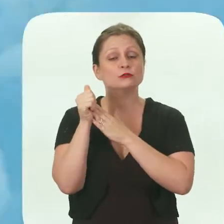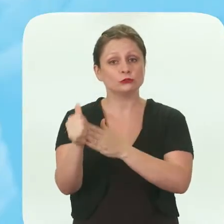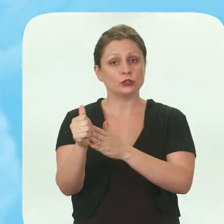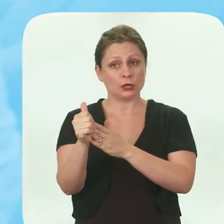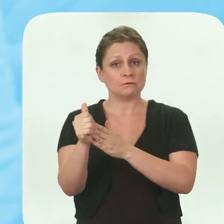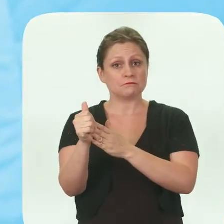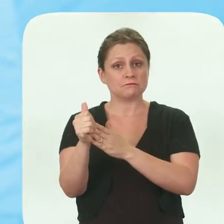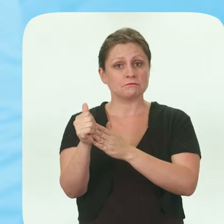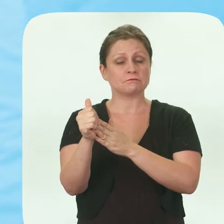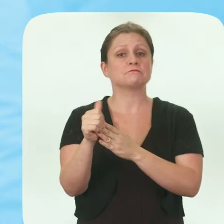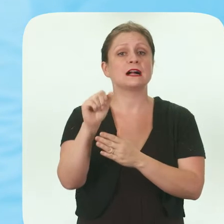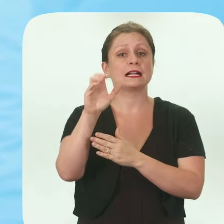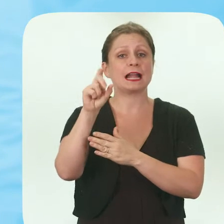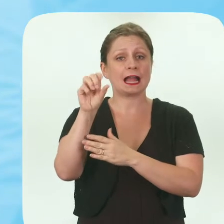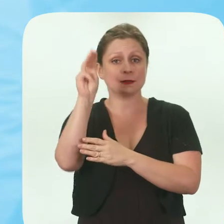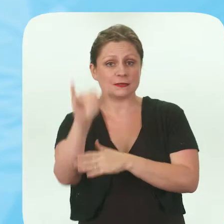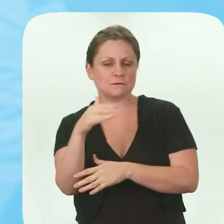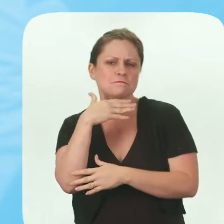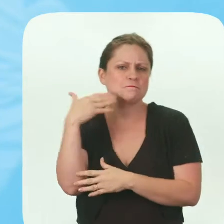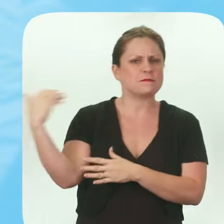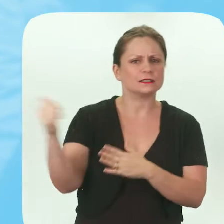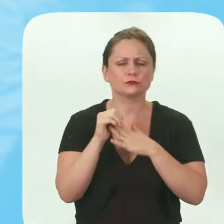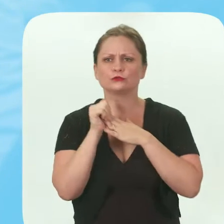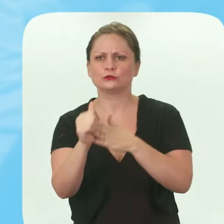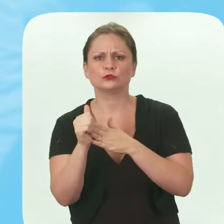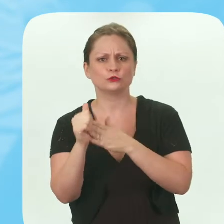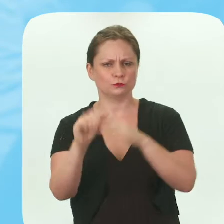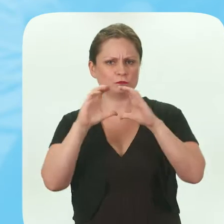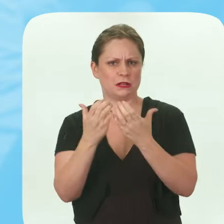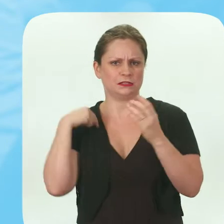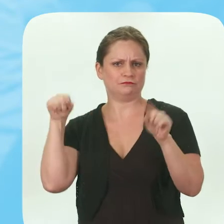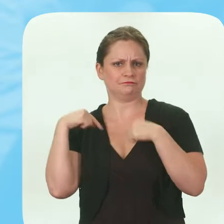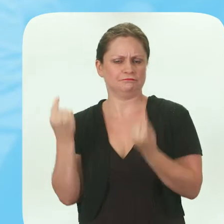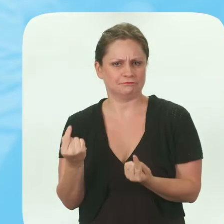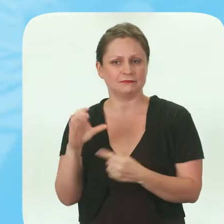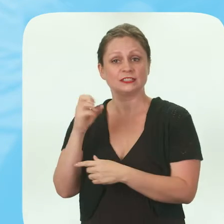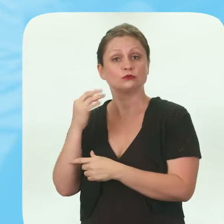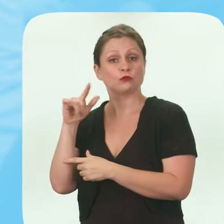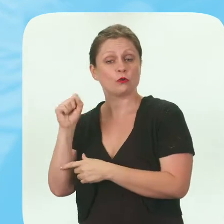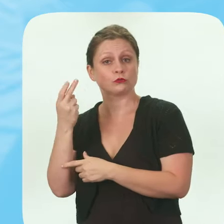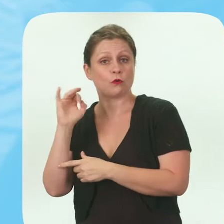of the best leadership training courses I have ever taken. Charles Hall, graduate of Community Leadership Academy.